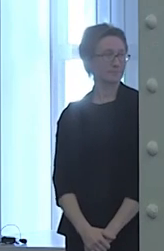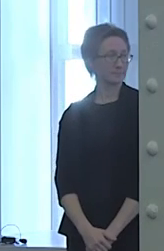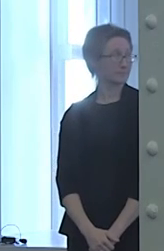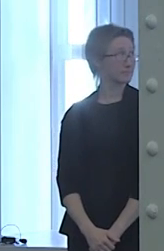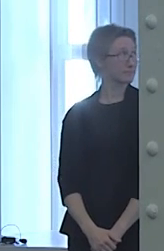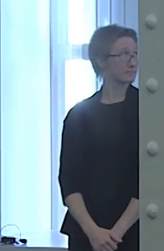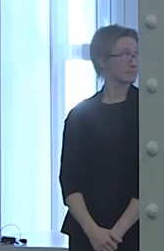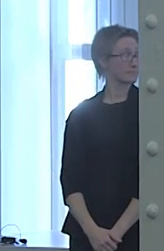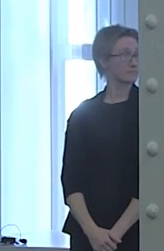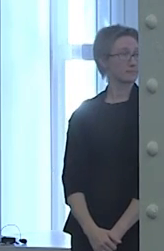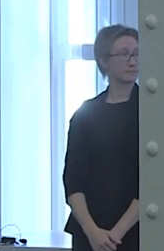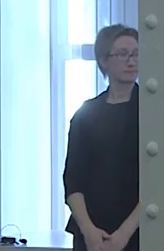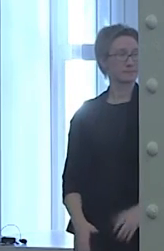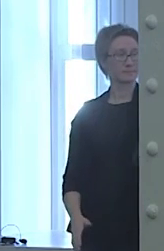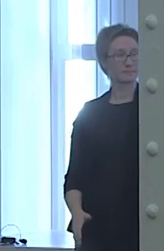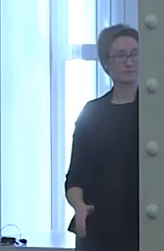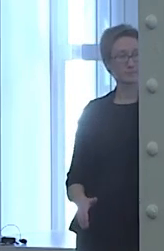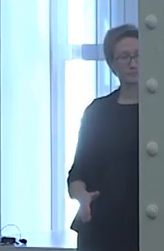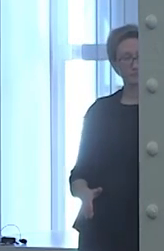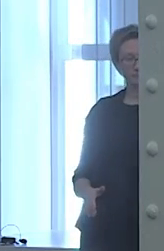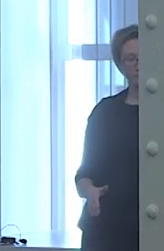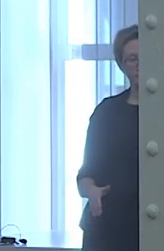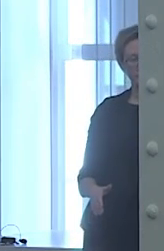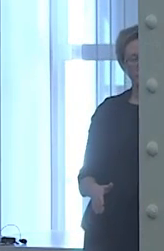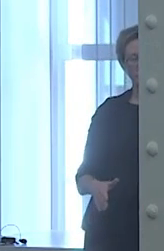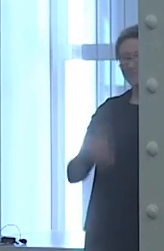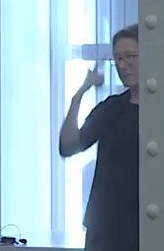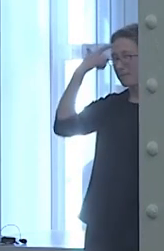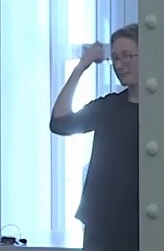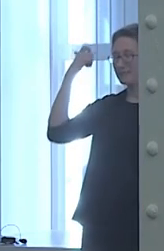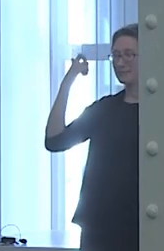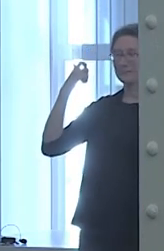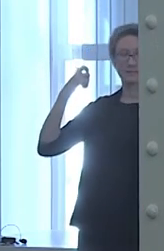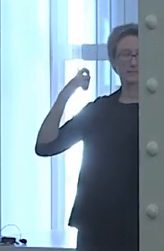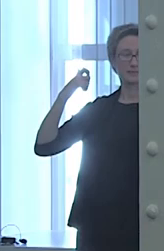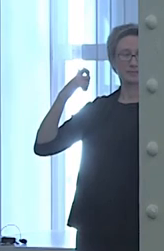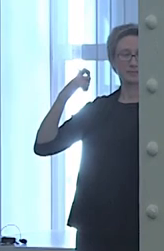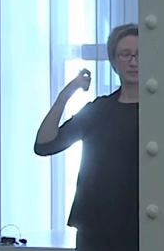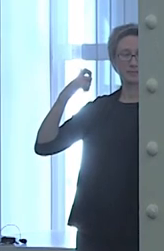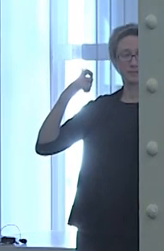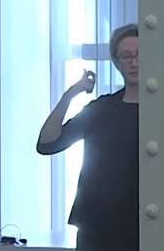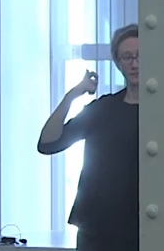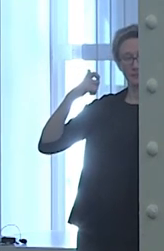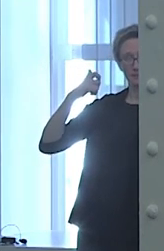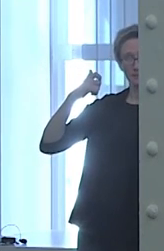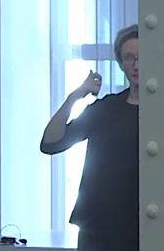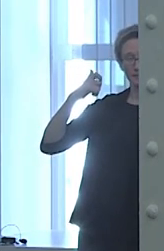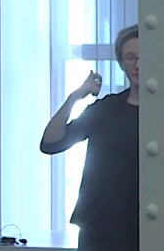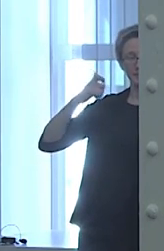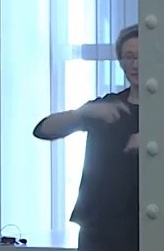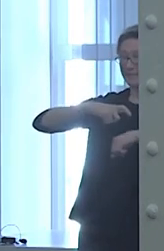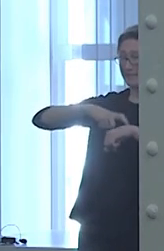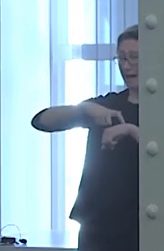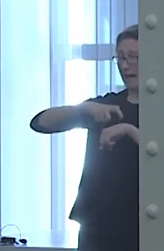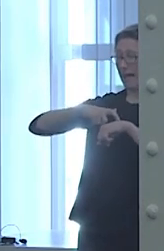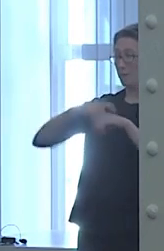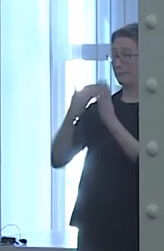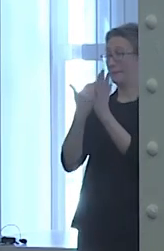I really hate to do this, but because we do have a thoroughly packed rest of the day and program,